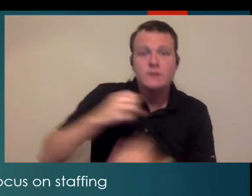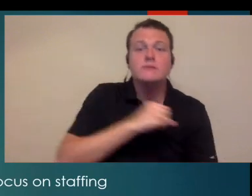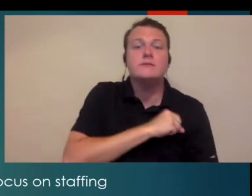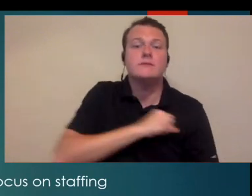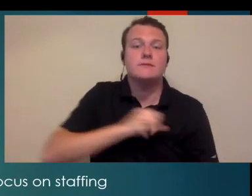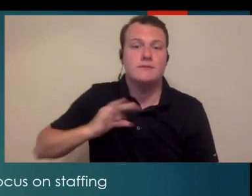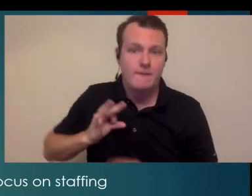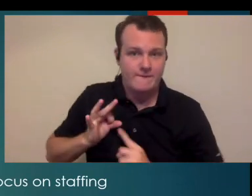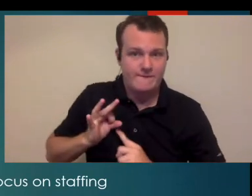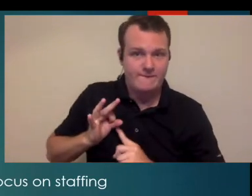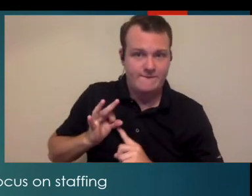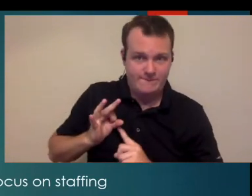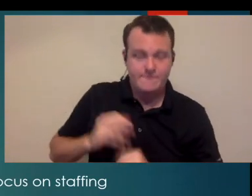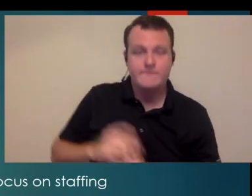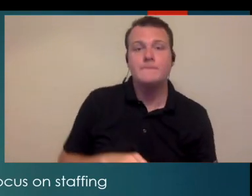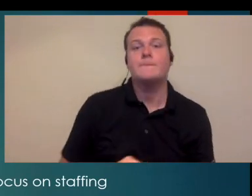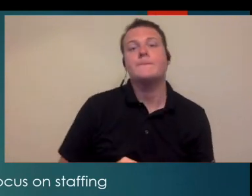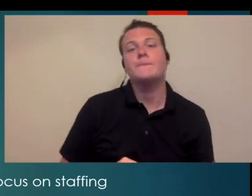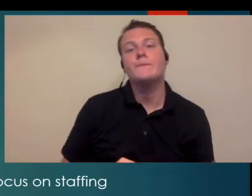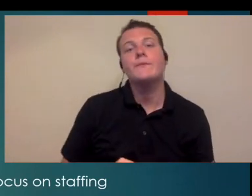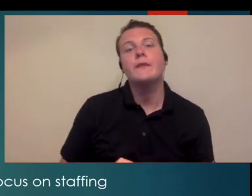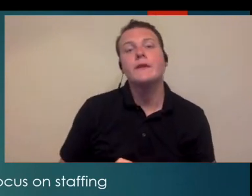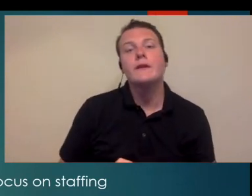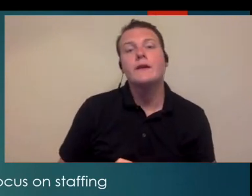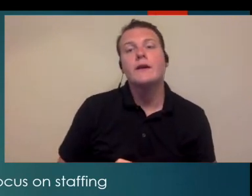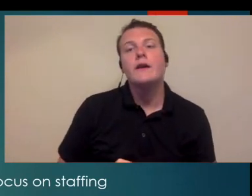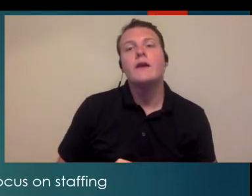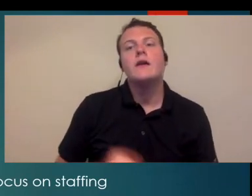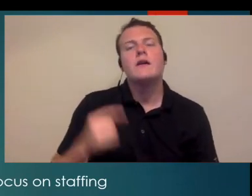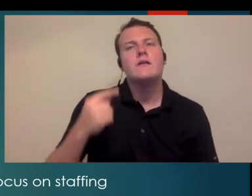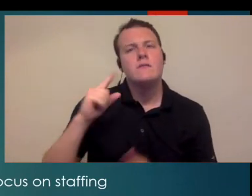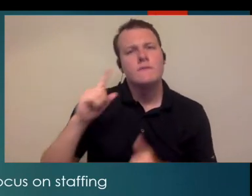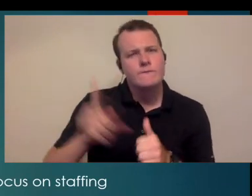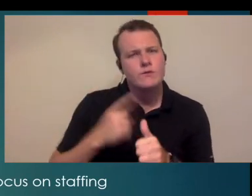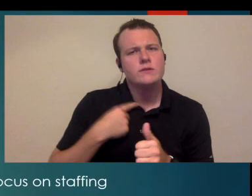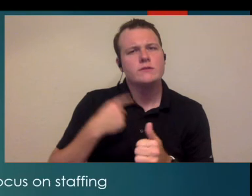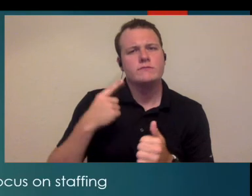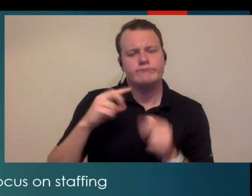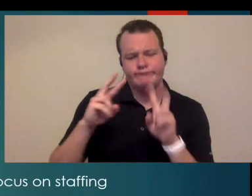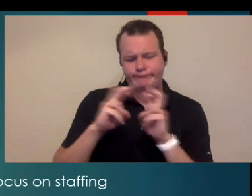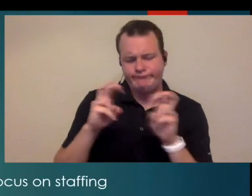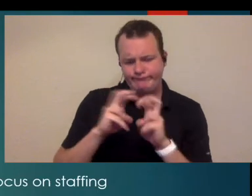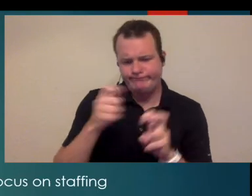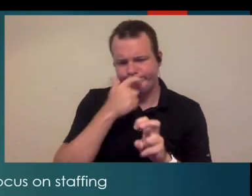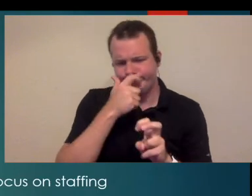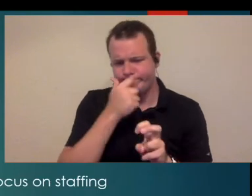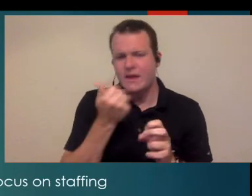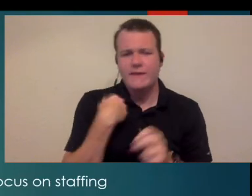an audiology clinic I kind of initially started looking to find out were there